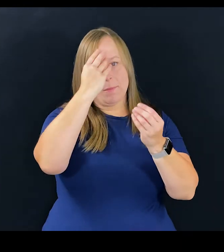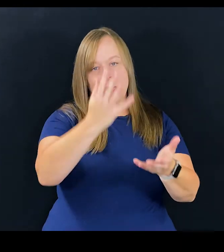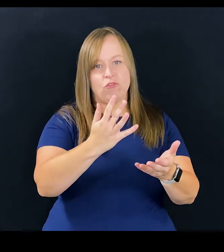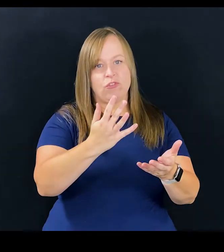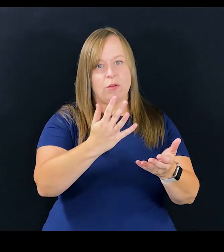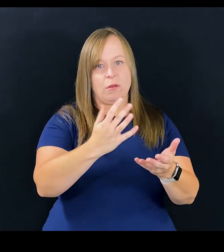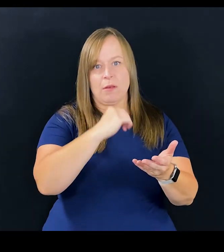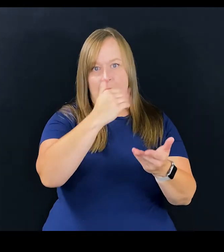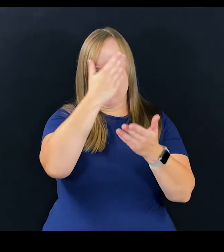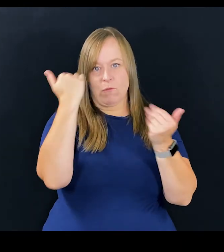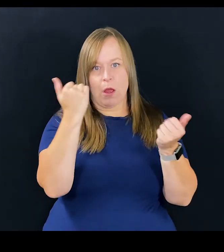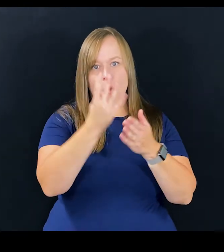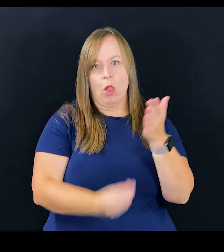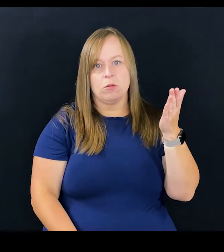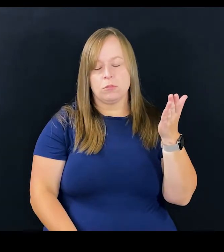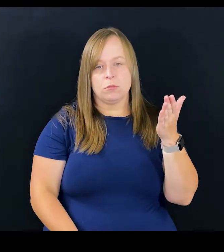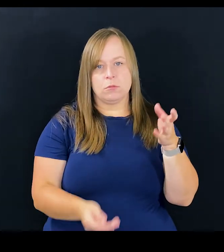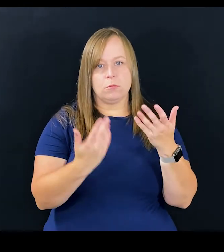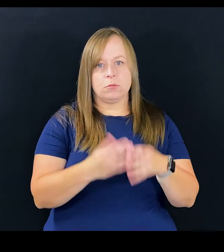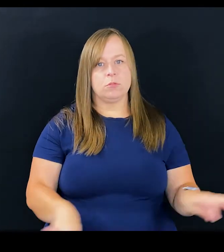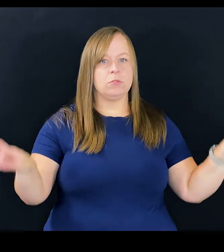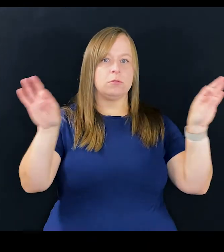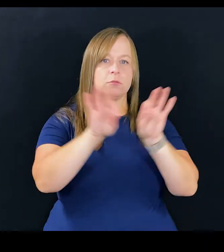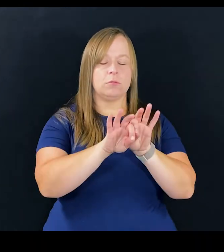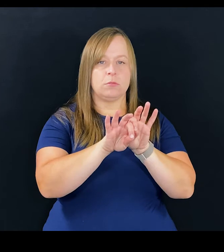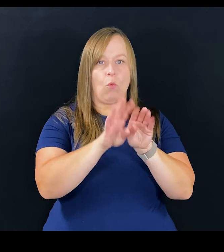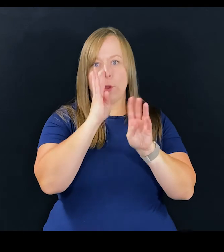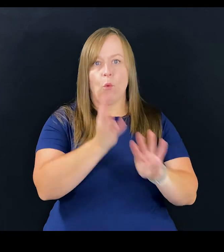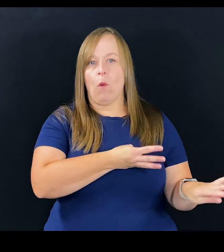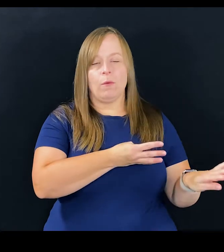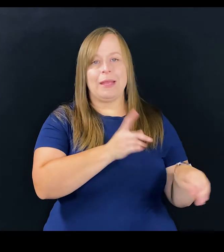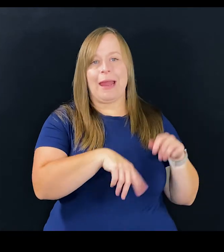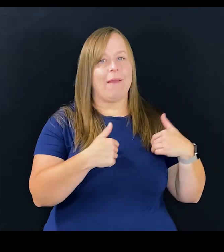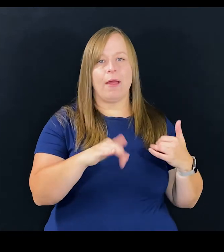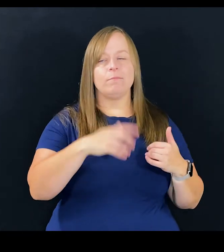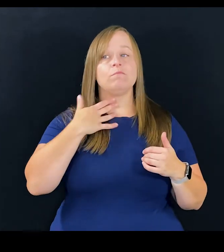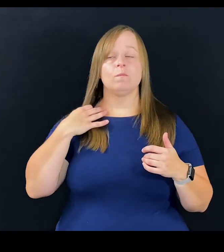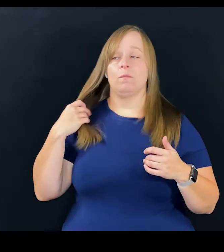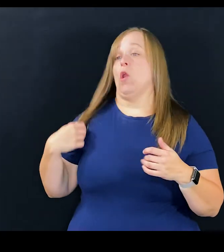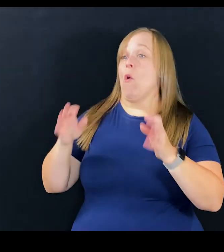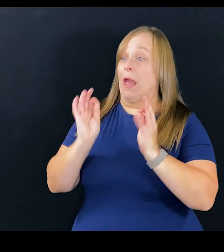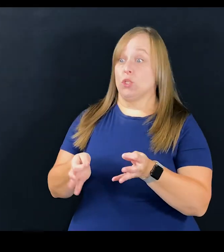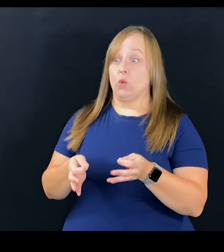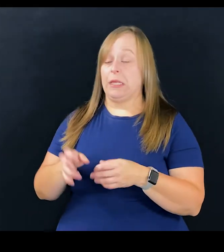and that it not be just ignored. It absolutely is.